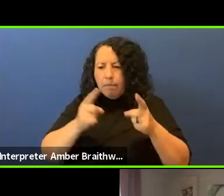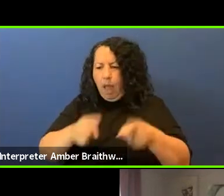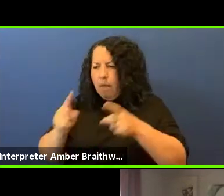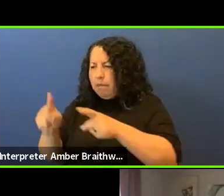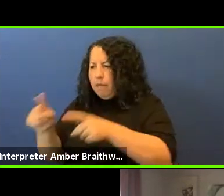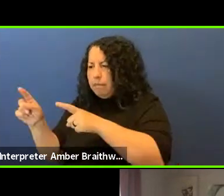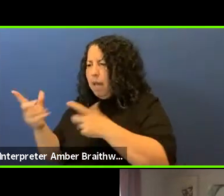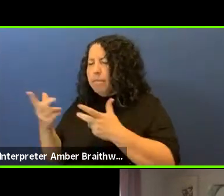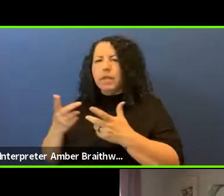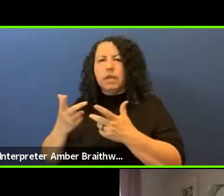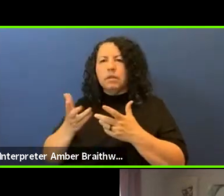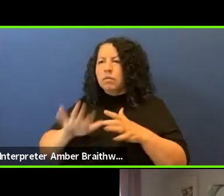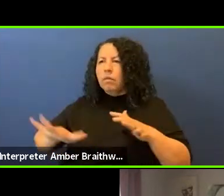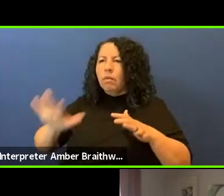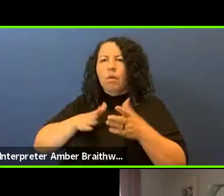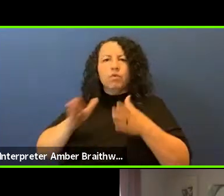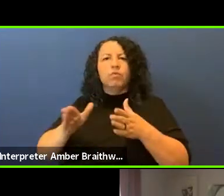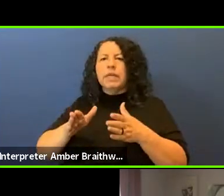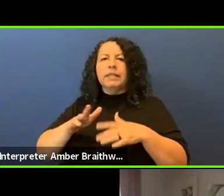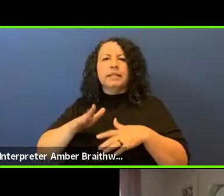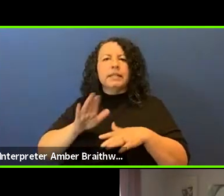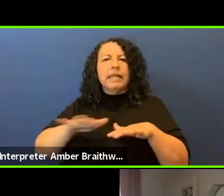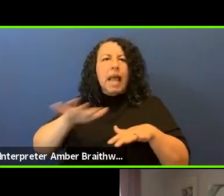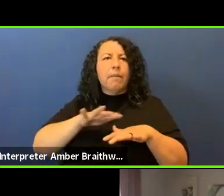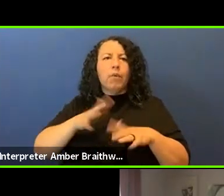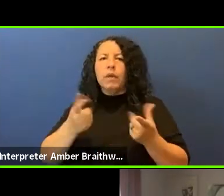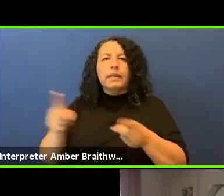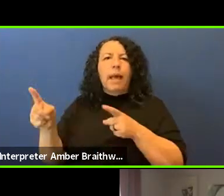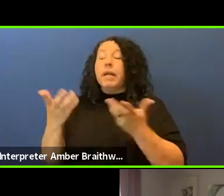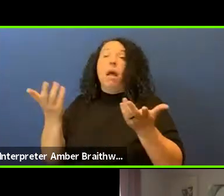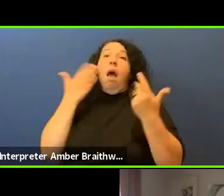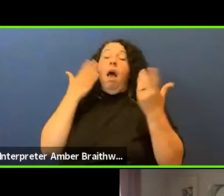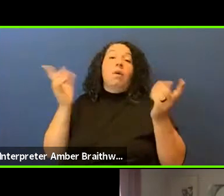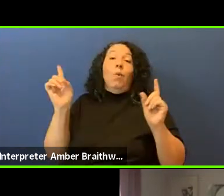on the streets and in the neighborhoods. I don't know where my time is at,